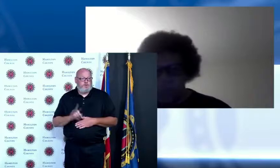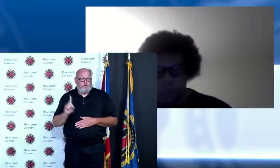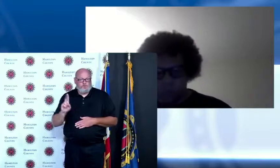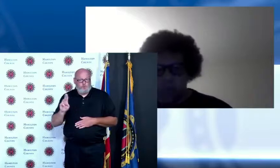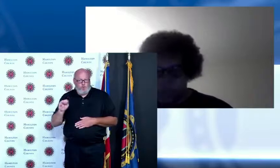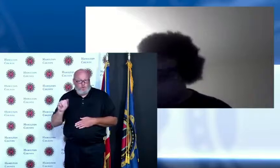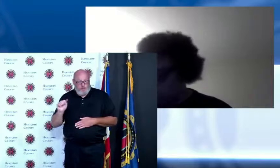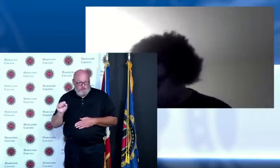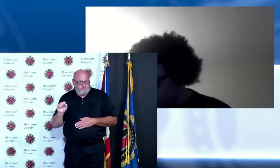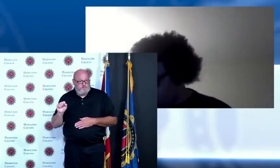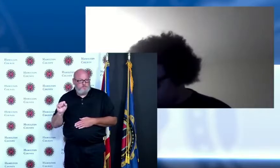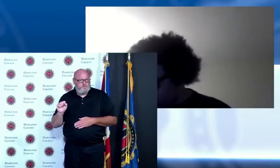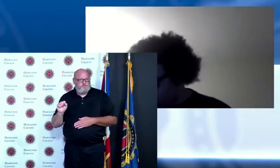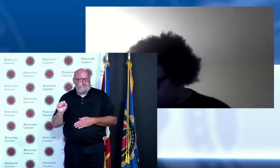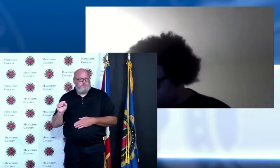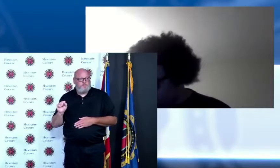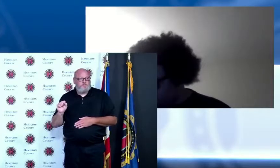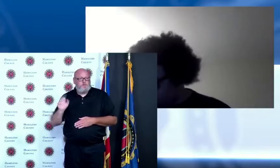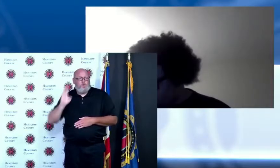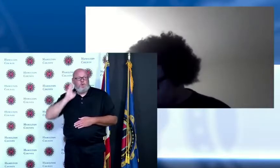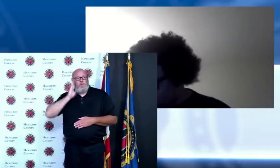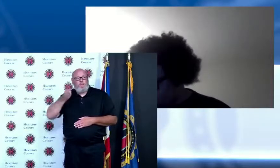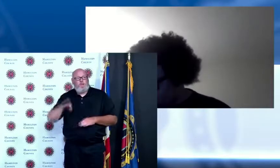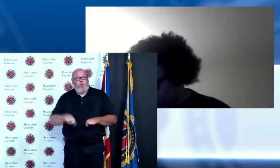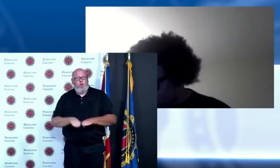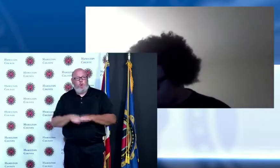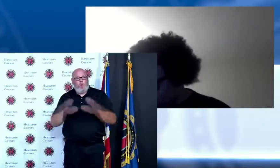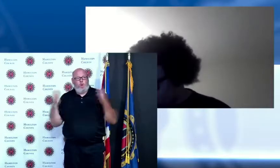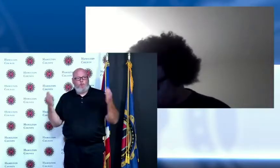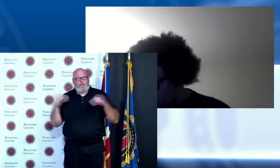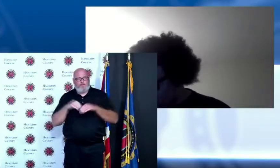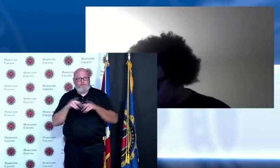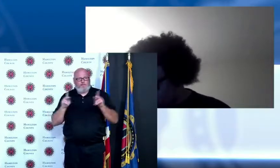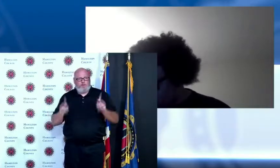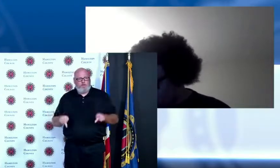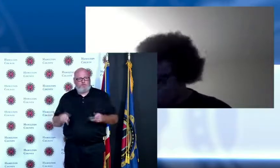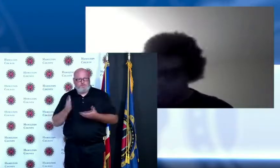but I think we are going to try to better understand if we can bring folks in virtually